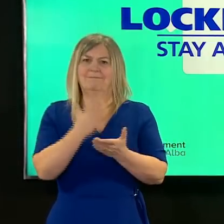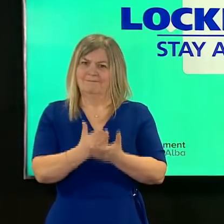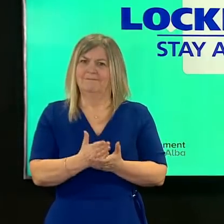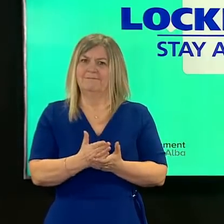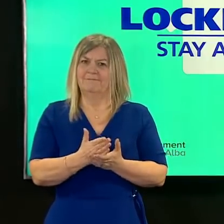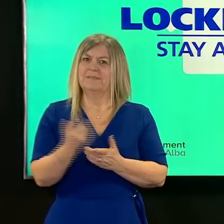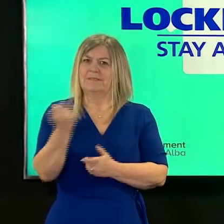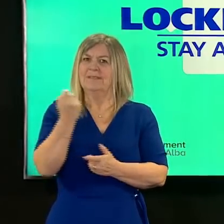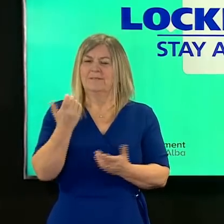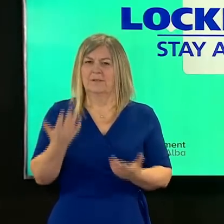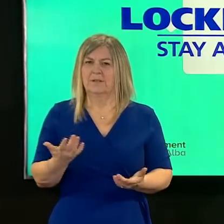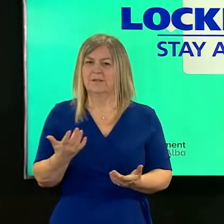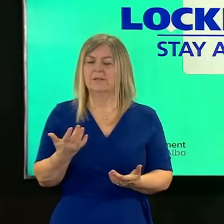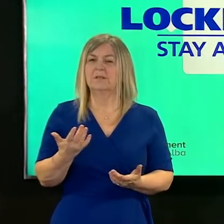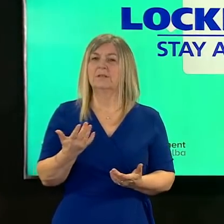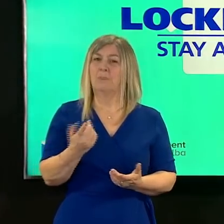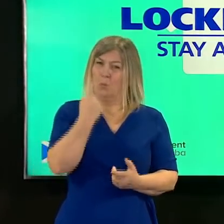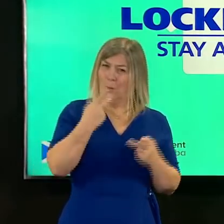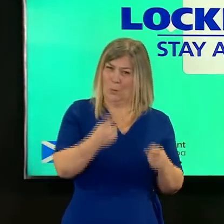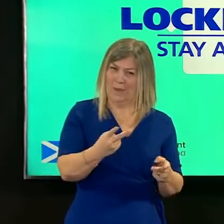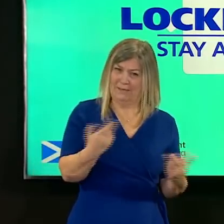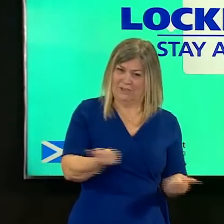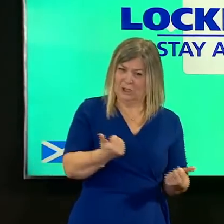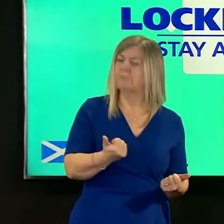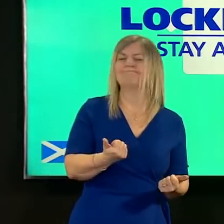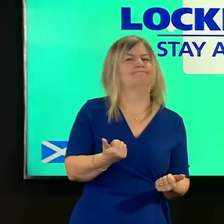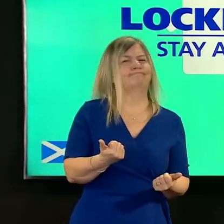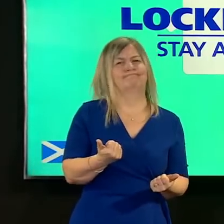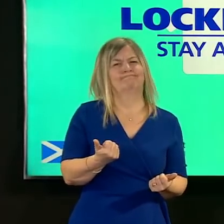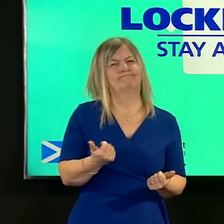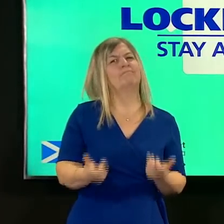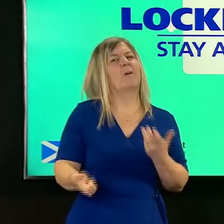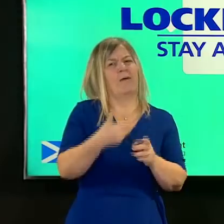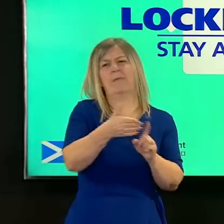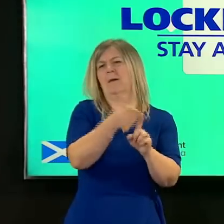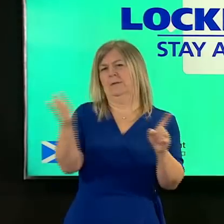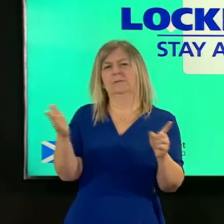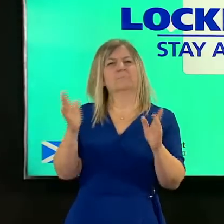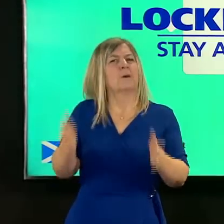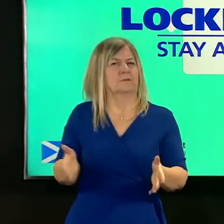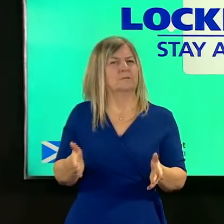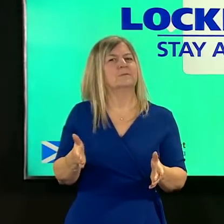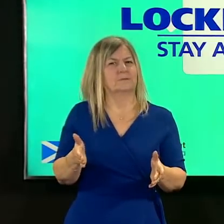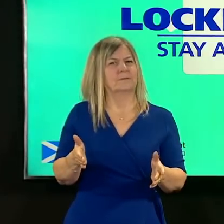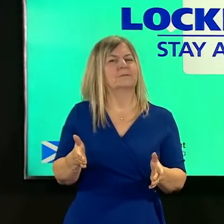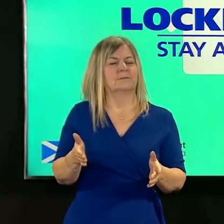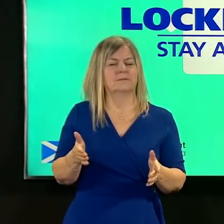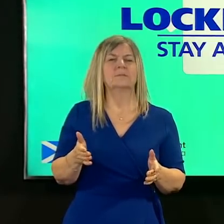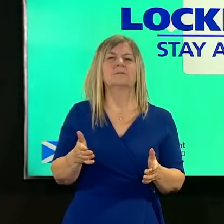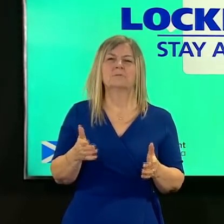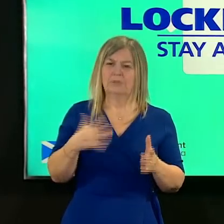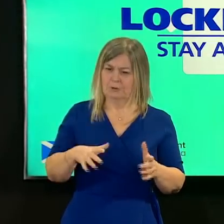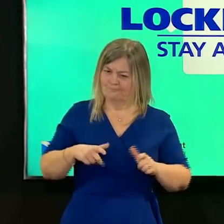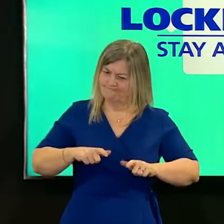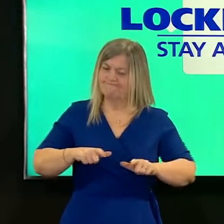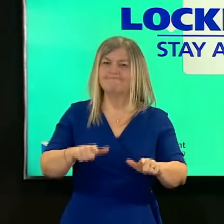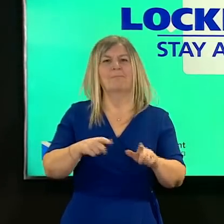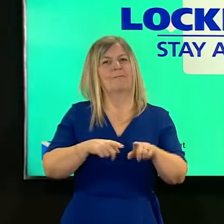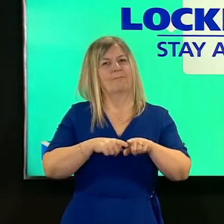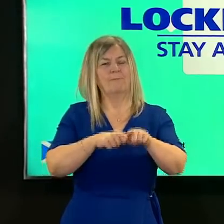own not sufficient so right now all of us need to stick with it we need to remember that the most